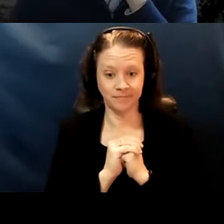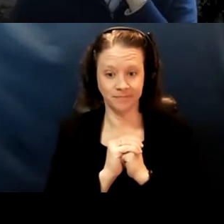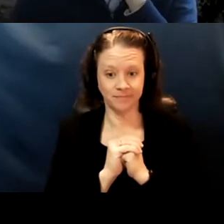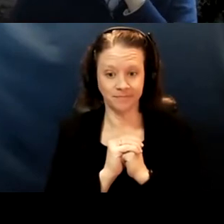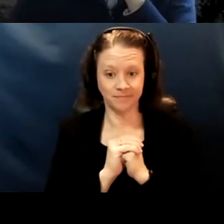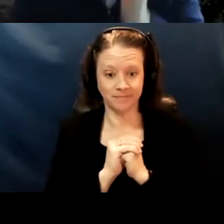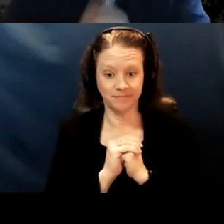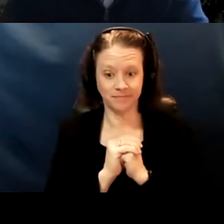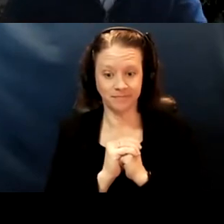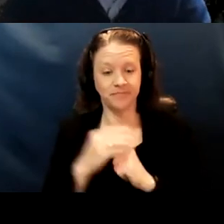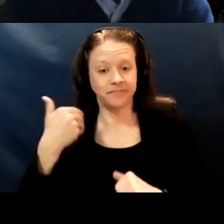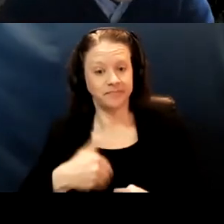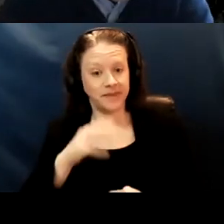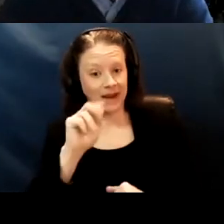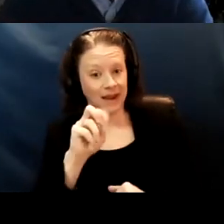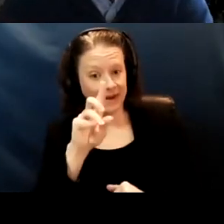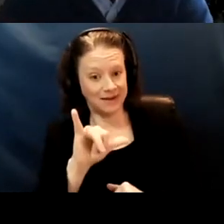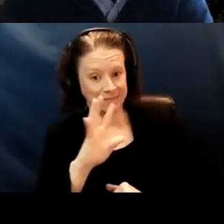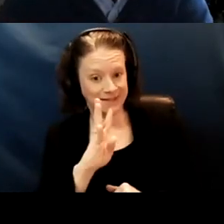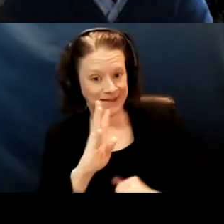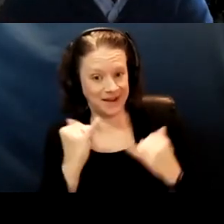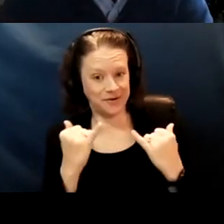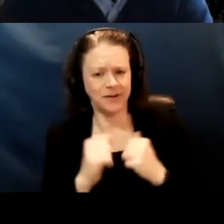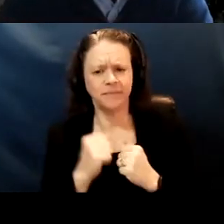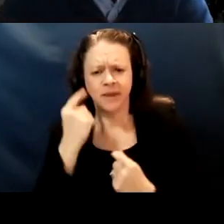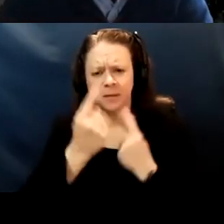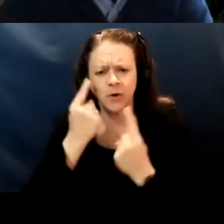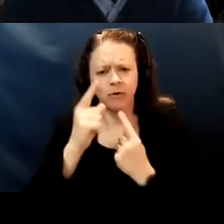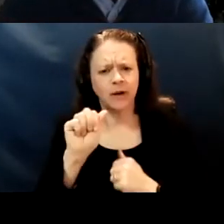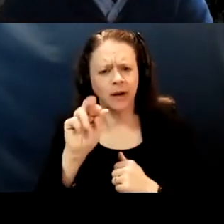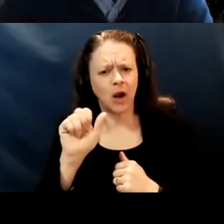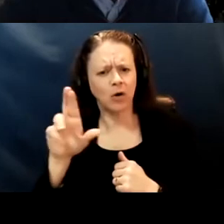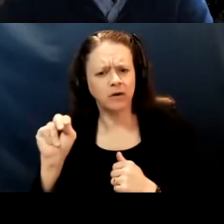So this is Andy I'm wondering Aaron, you know, you're pretty connected